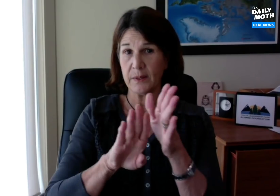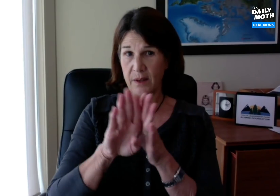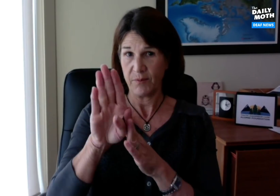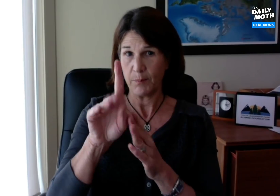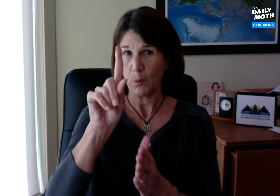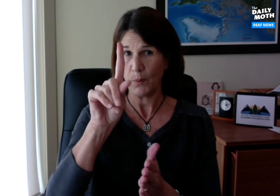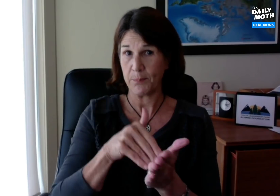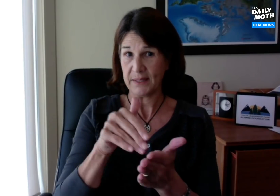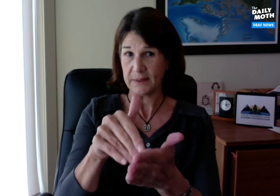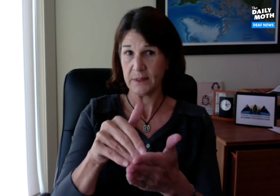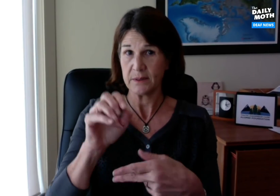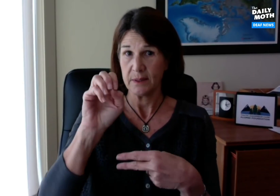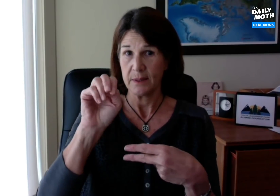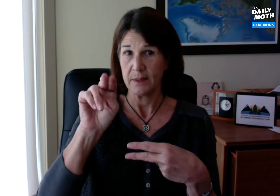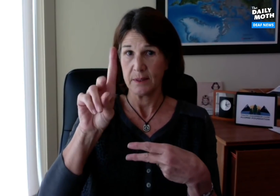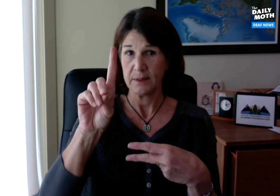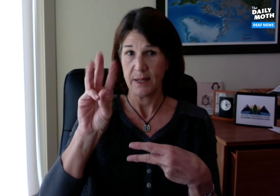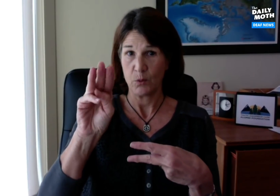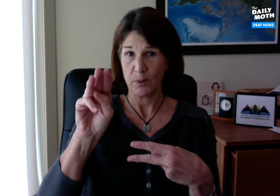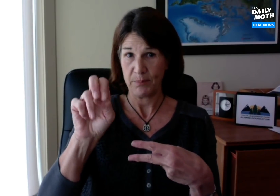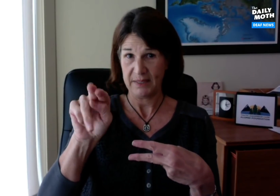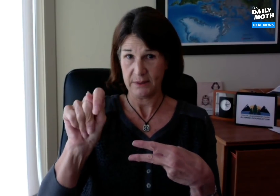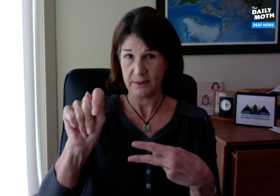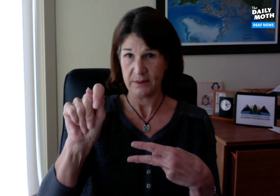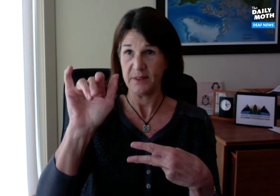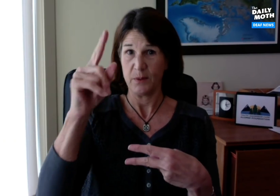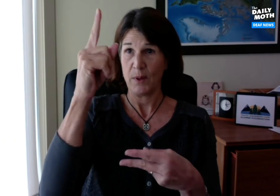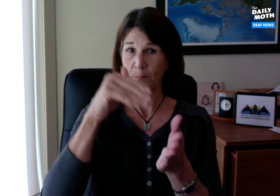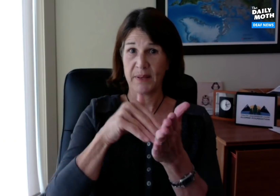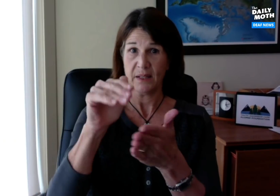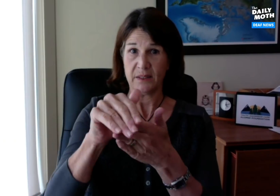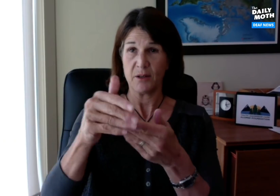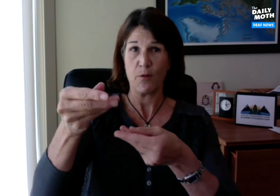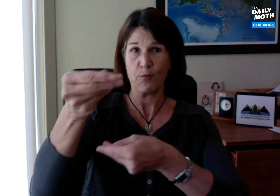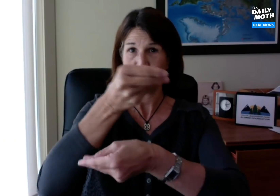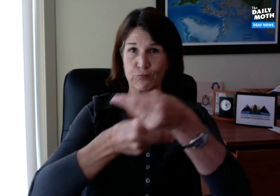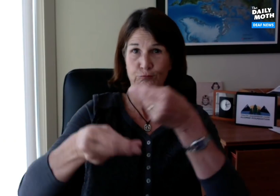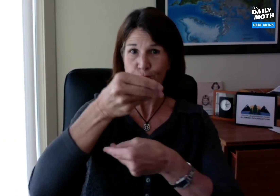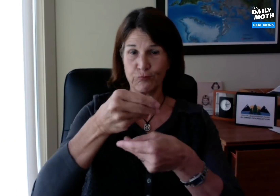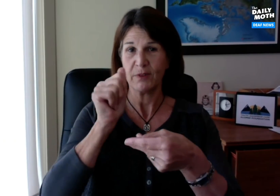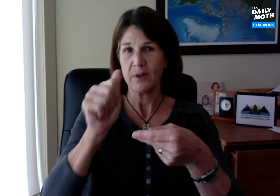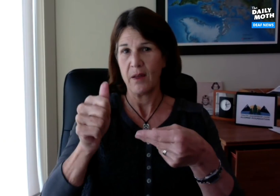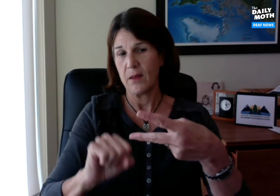The YLCAF is developing an one-million-dollar endowment fund.